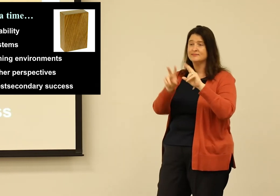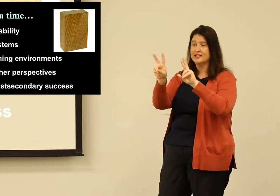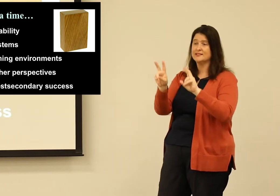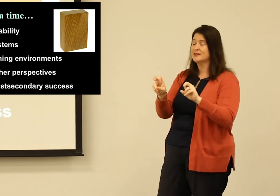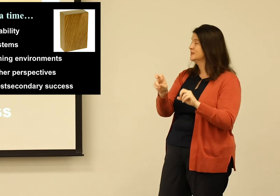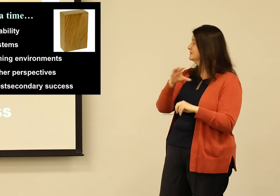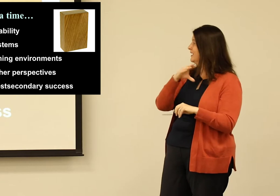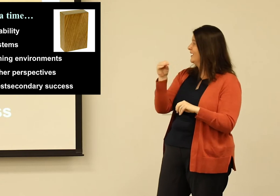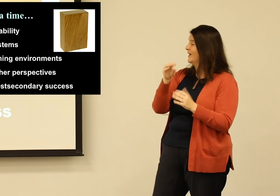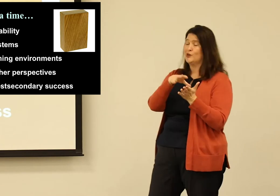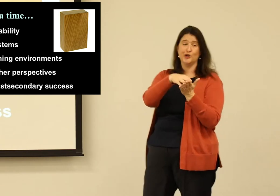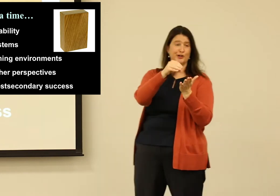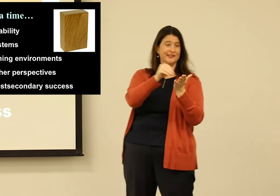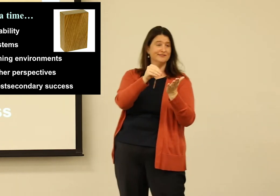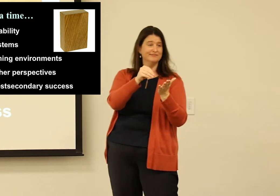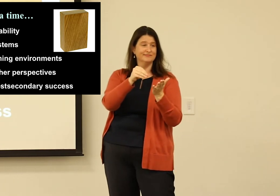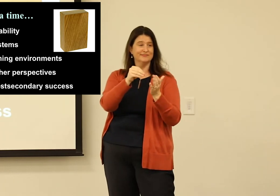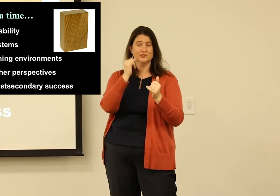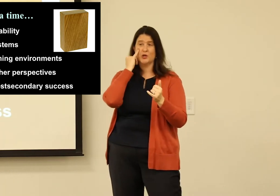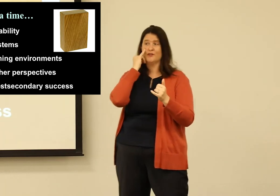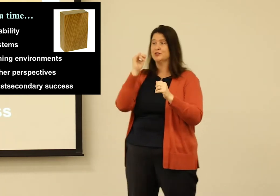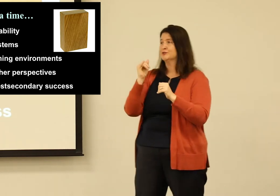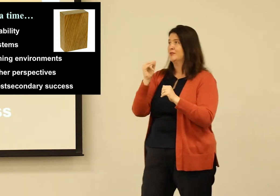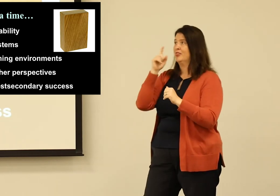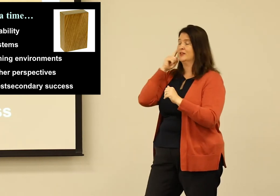And then all things related to access and the learning environment.